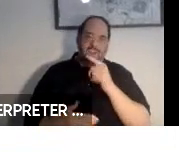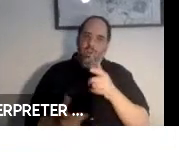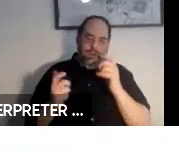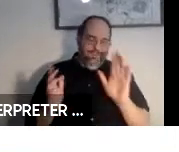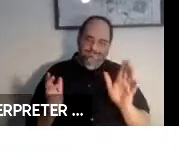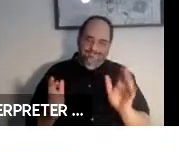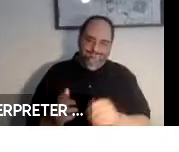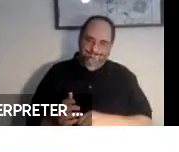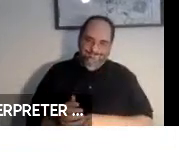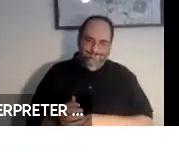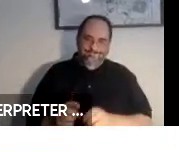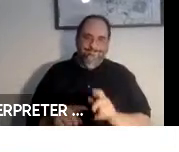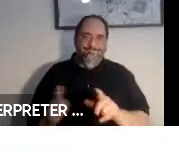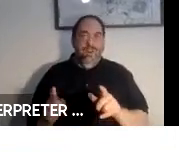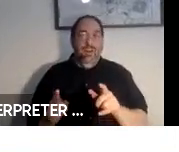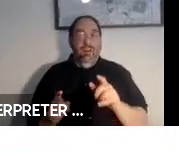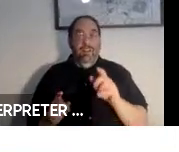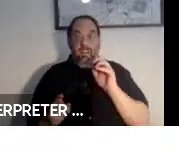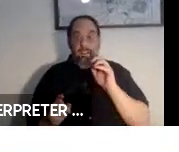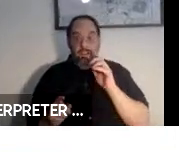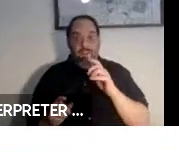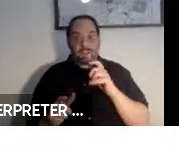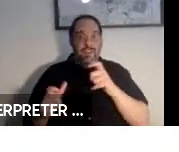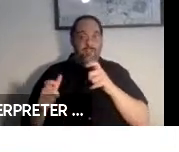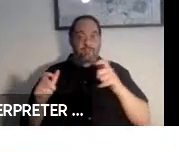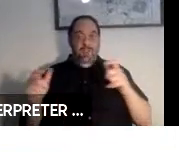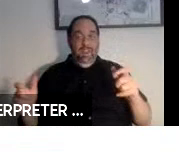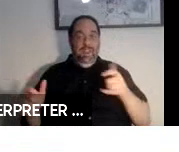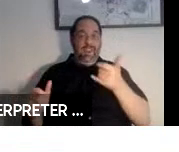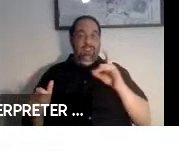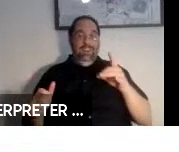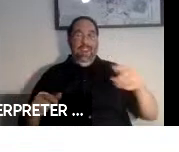You know you are not going to be having one of these huge 18-wheelers pull up for you to get in